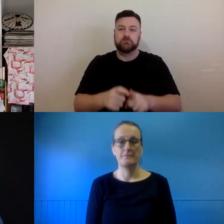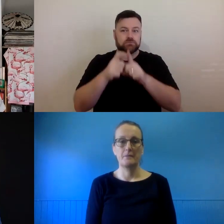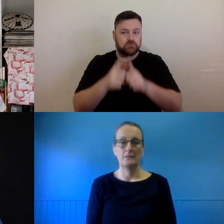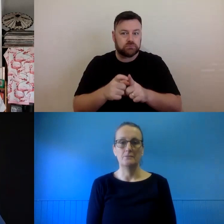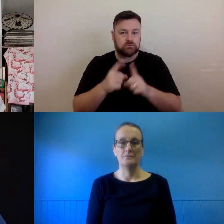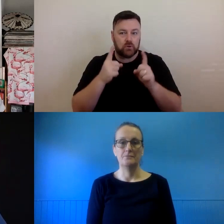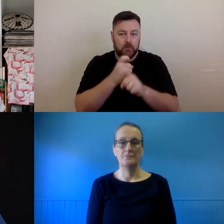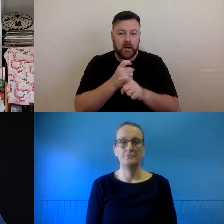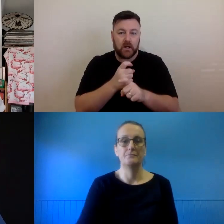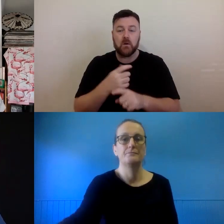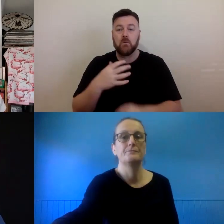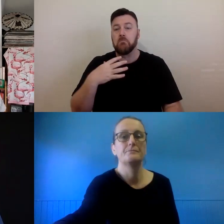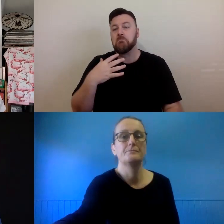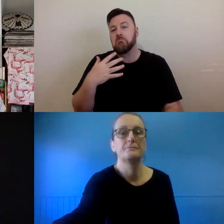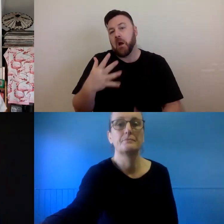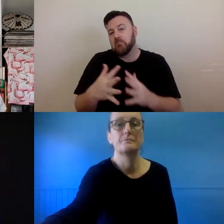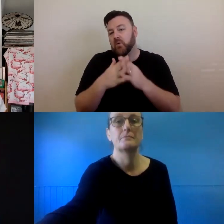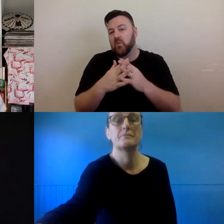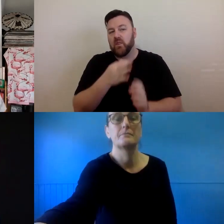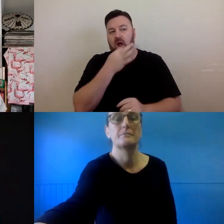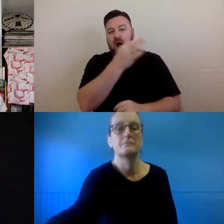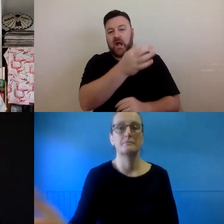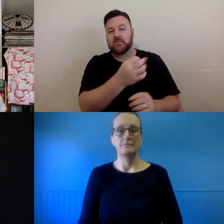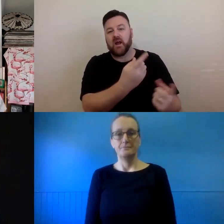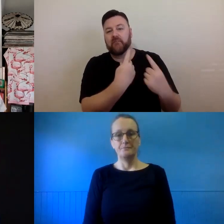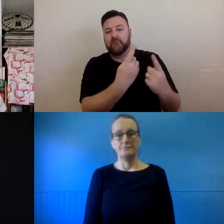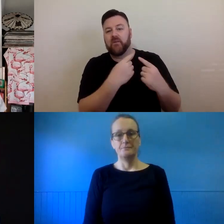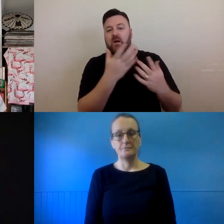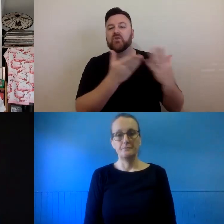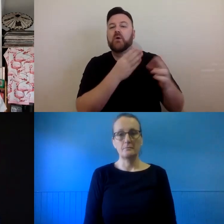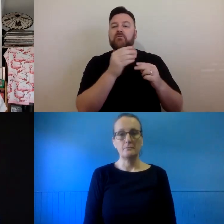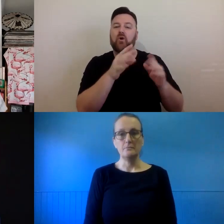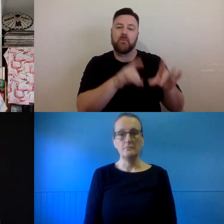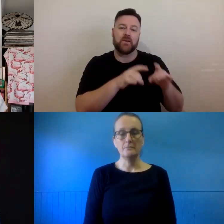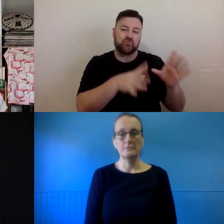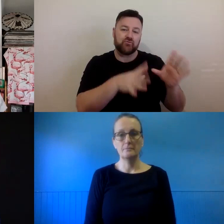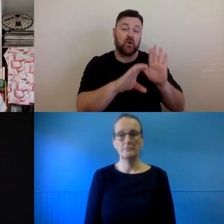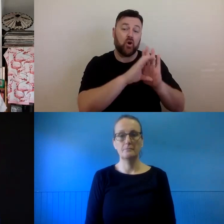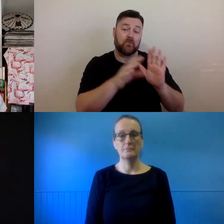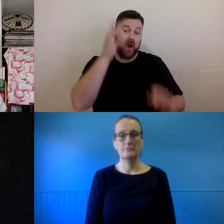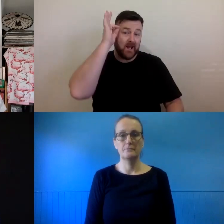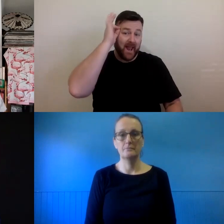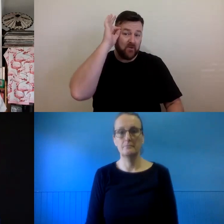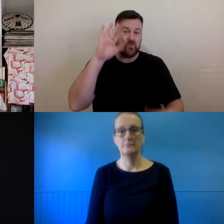bad idea to think about going for the advice service from the Australian Copyright Council or Arts Law. As a general rule, those